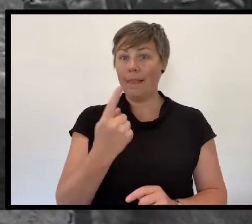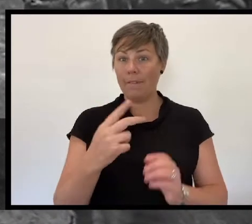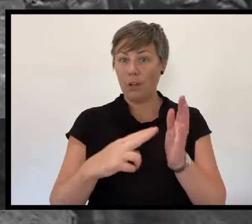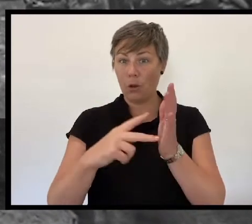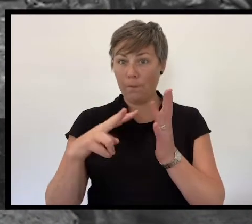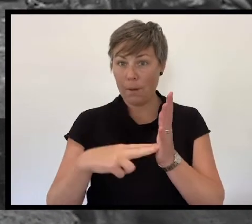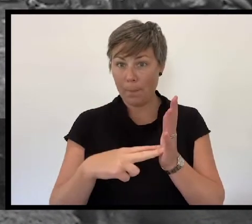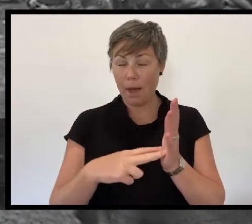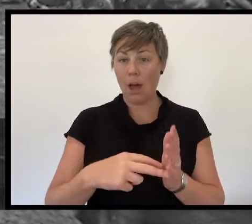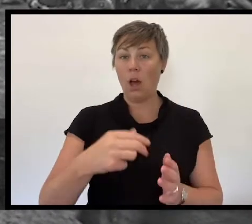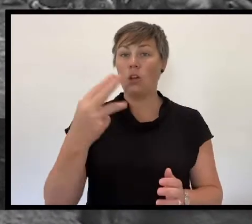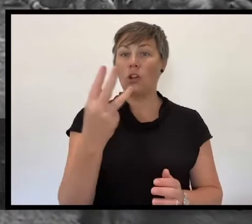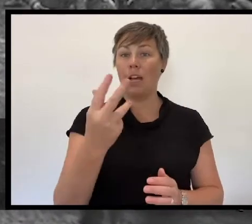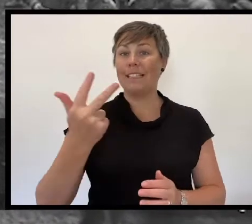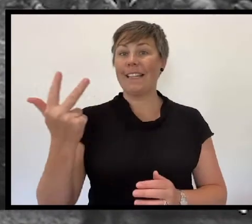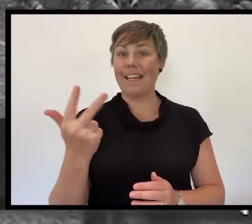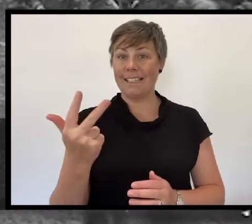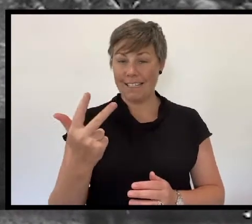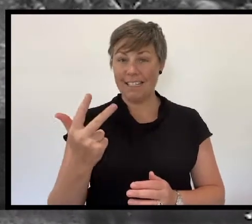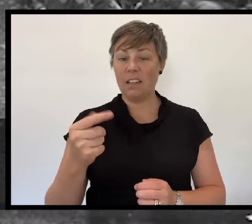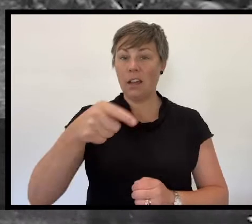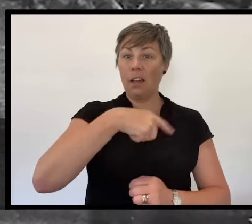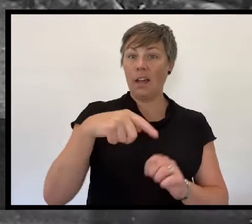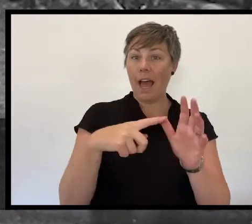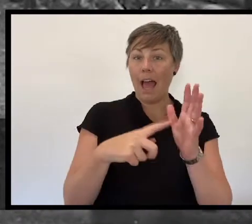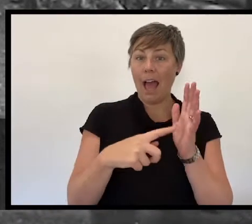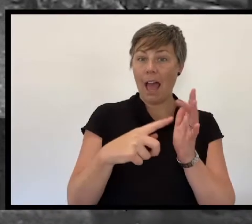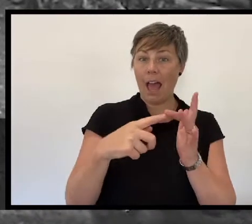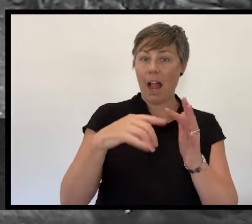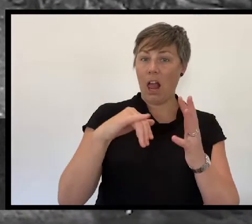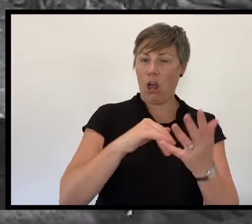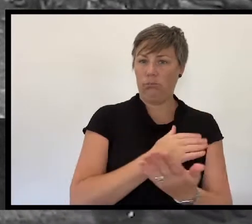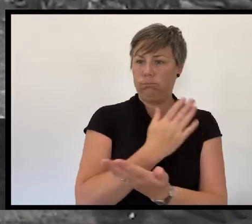Germany accepted the armistice terms presented by the Allies.